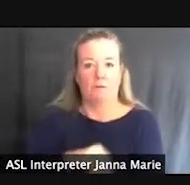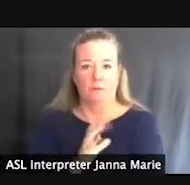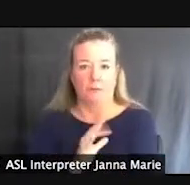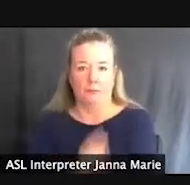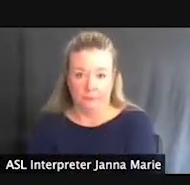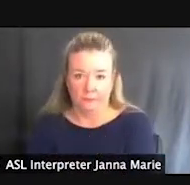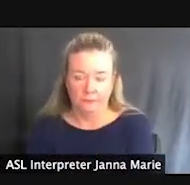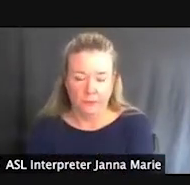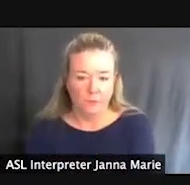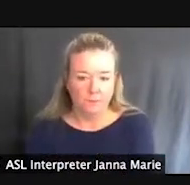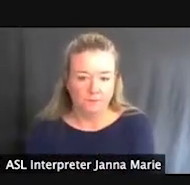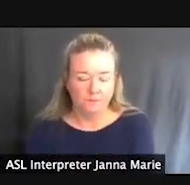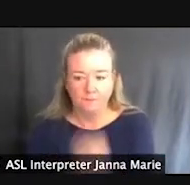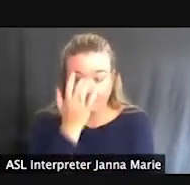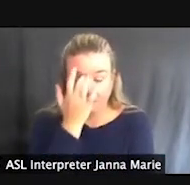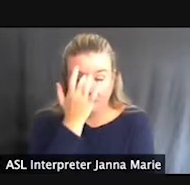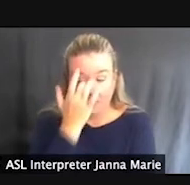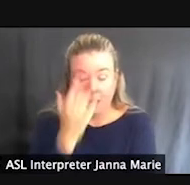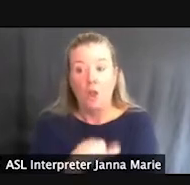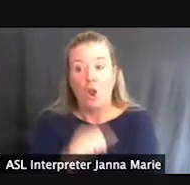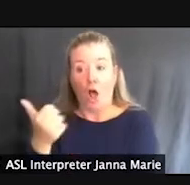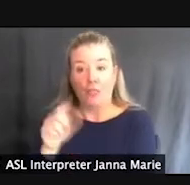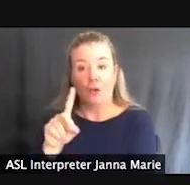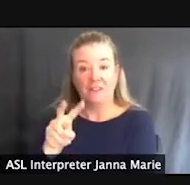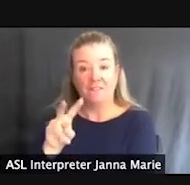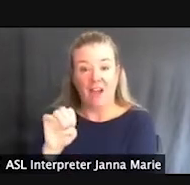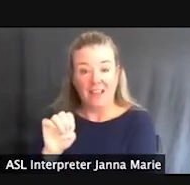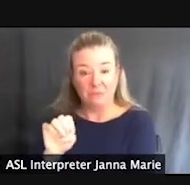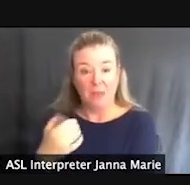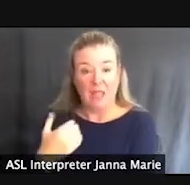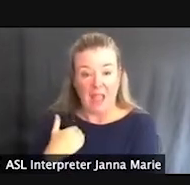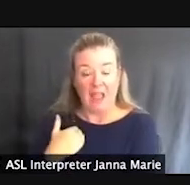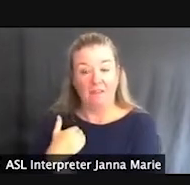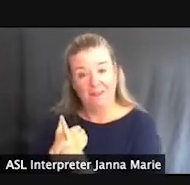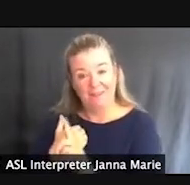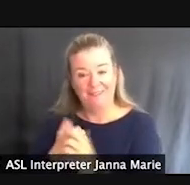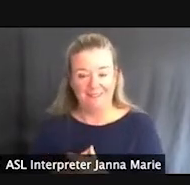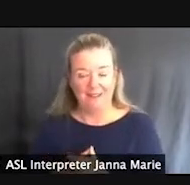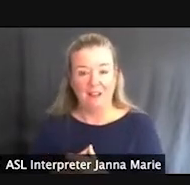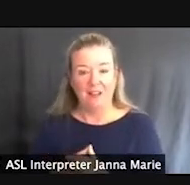So, another device out there that we have at some of our facilities is a track chair,